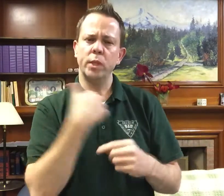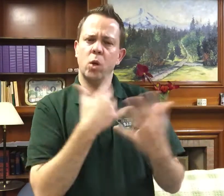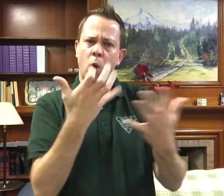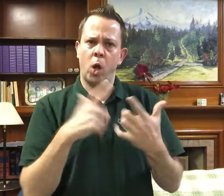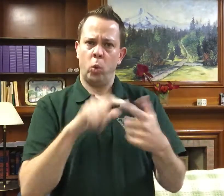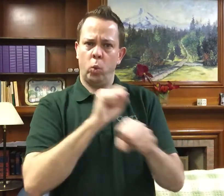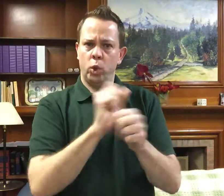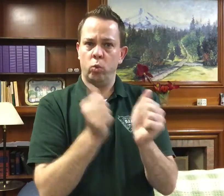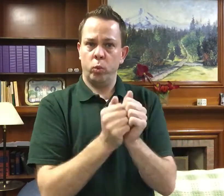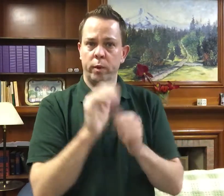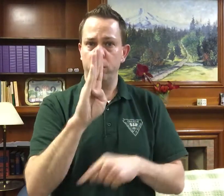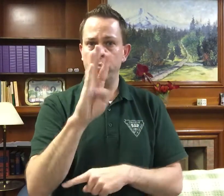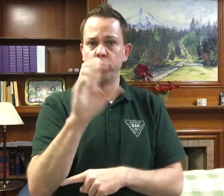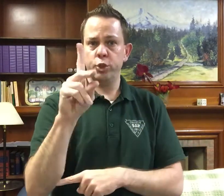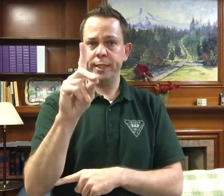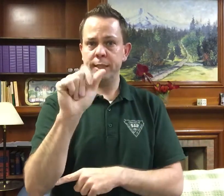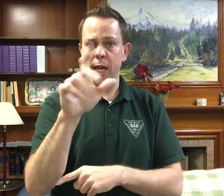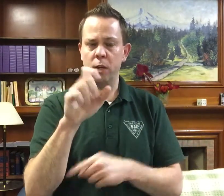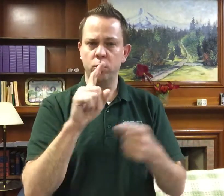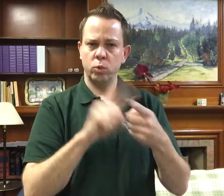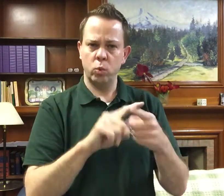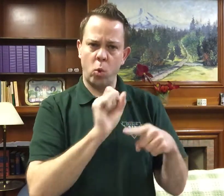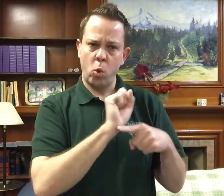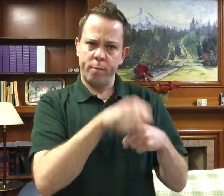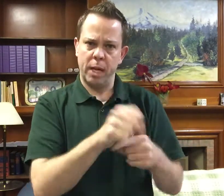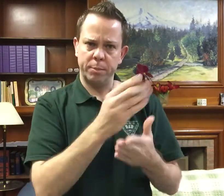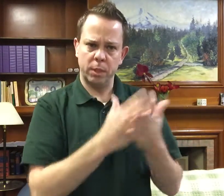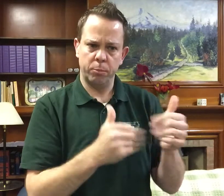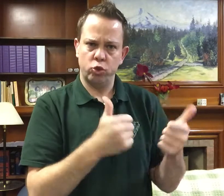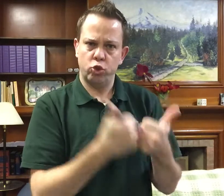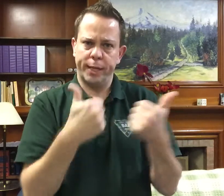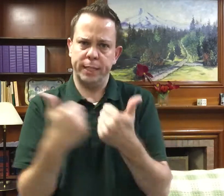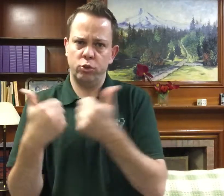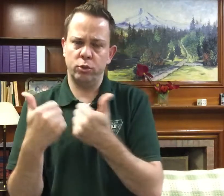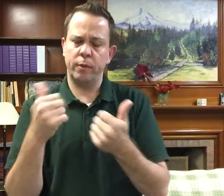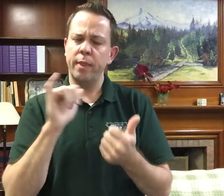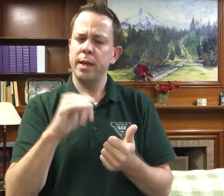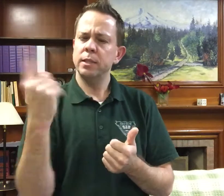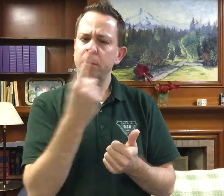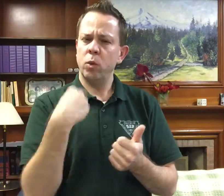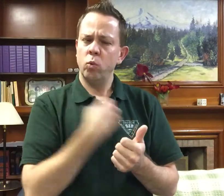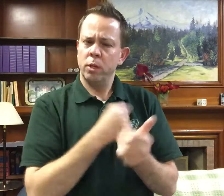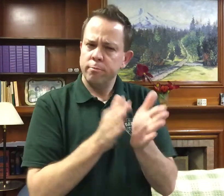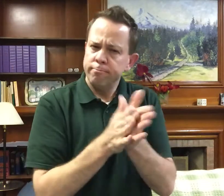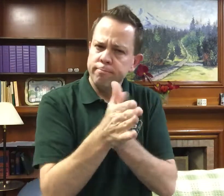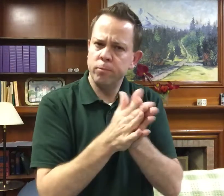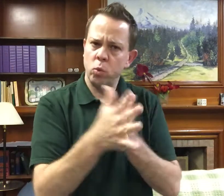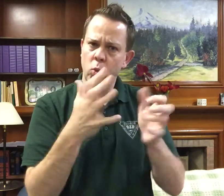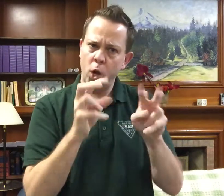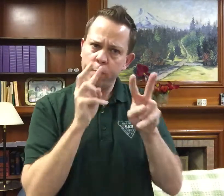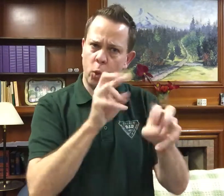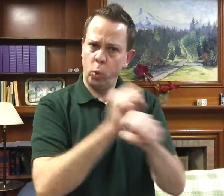We want to work with Brookdale to overcome some of those challenges, and that is something we look forward to working on with them.